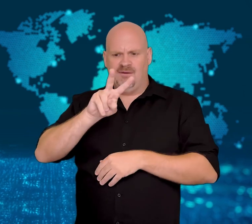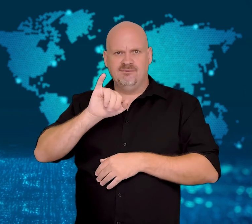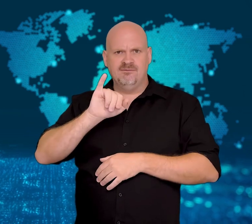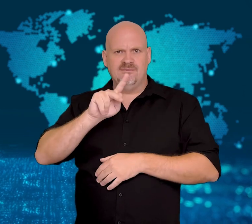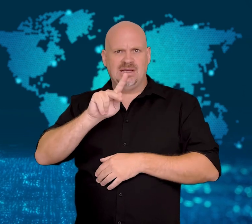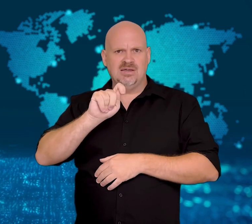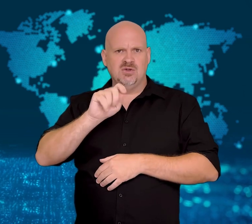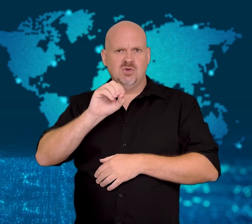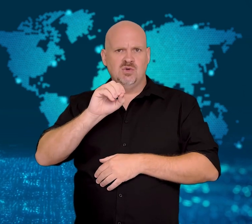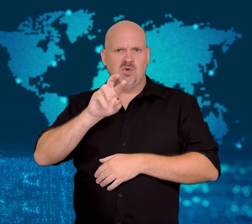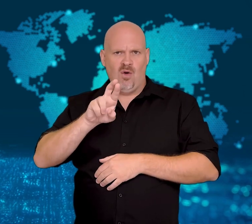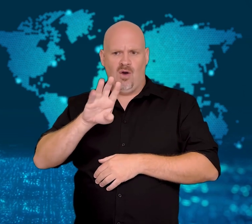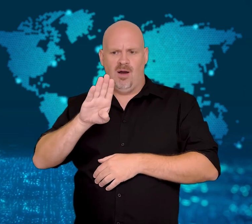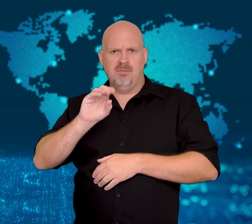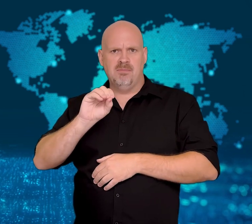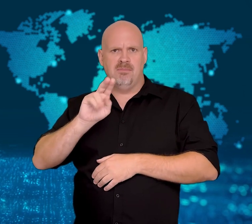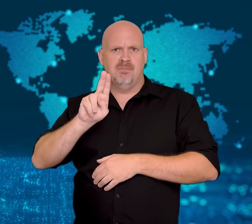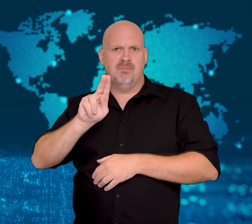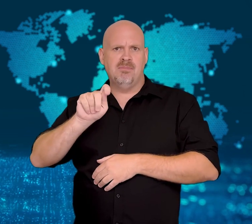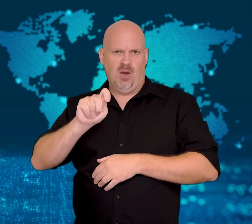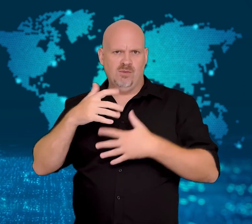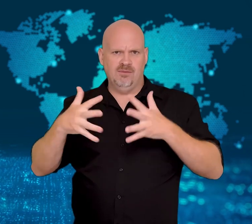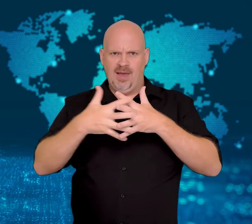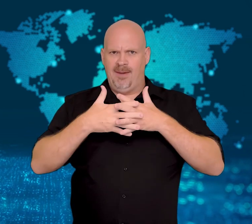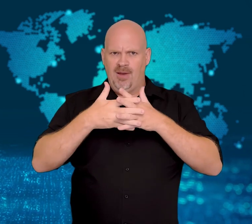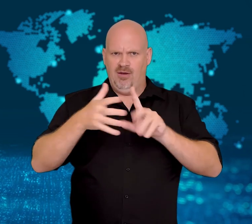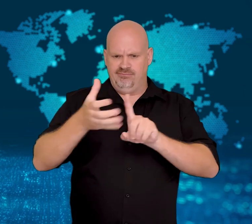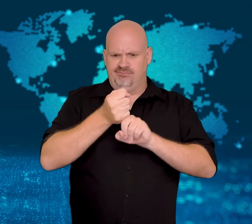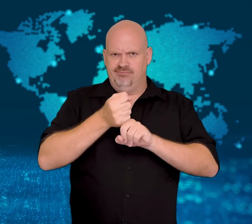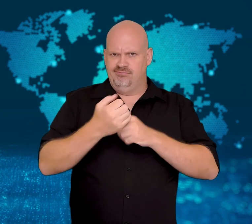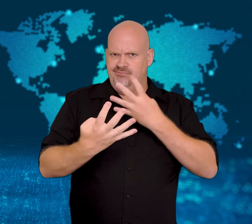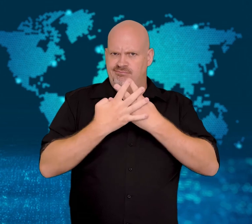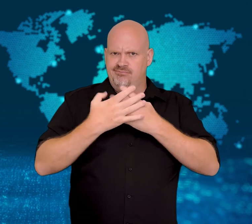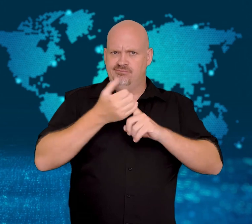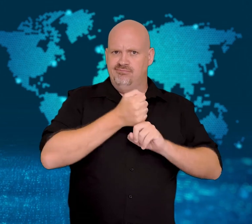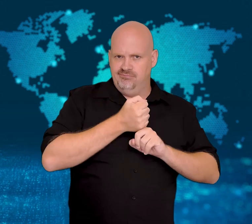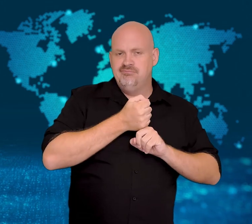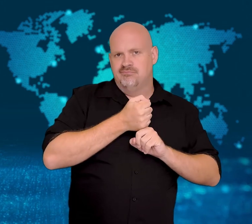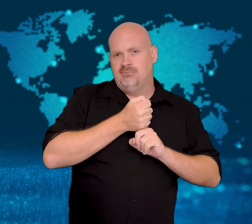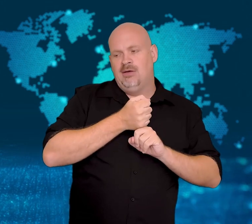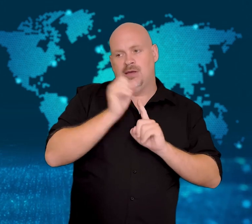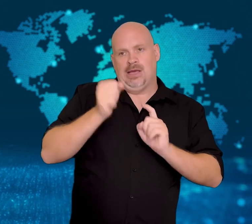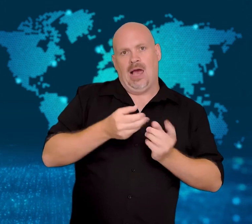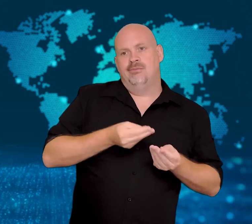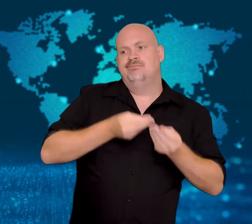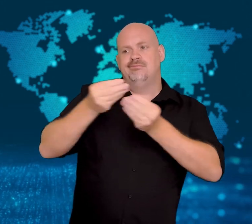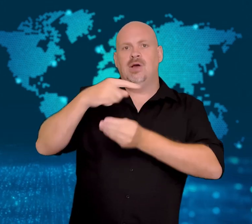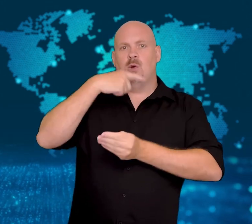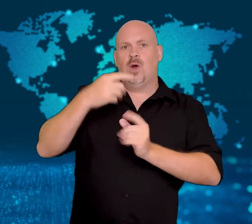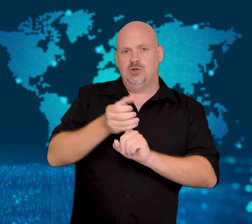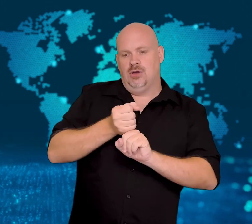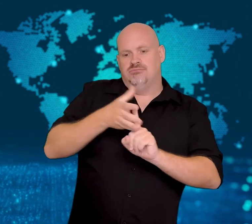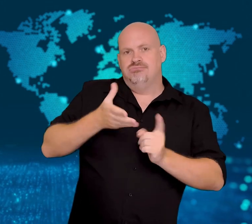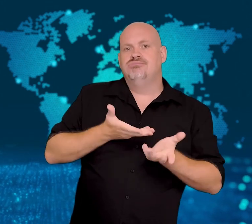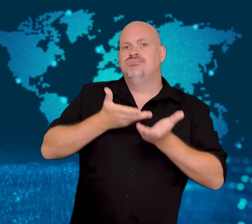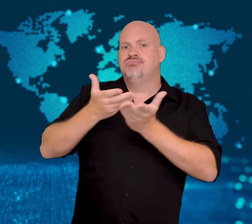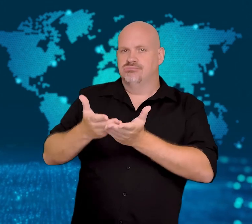Viktor Bout, to return to Russia in exchange for freeing two detained Americans,